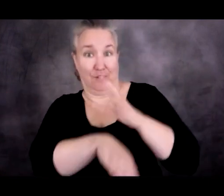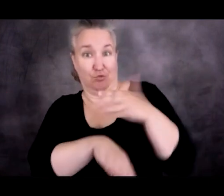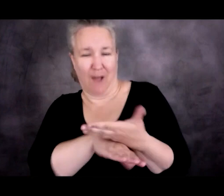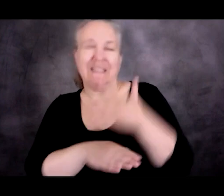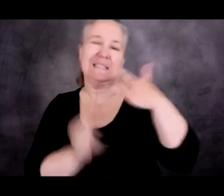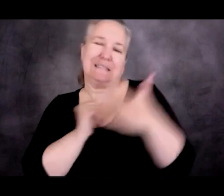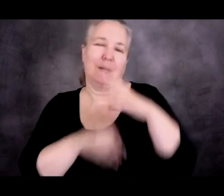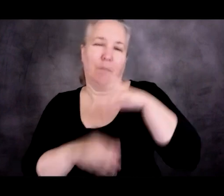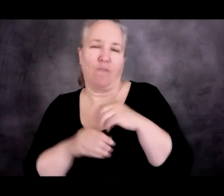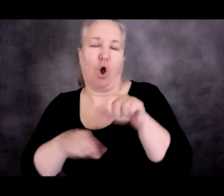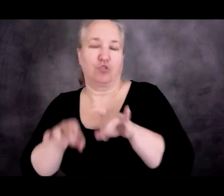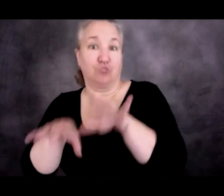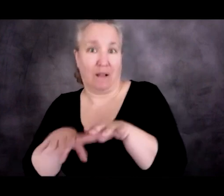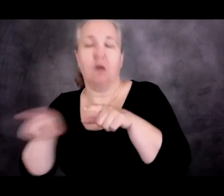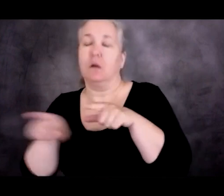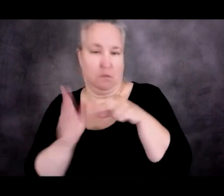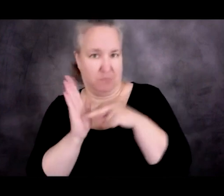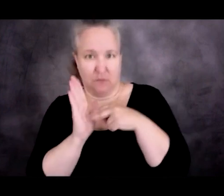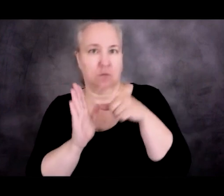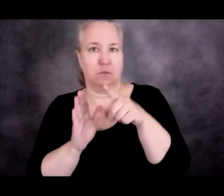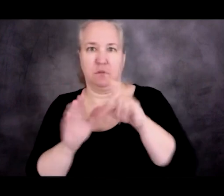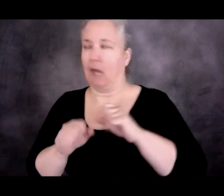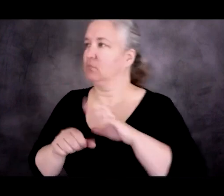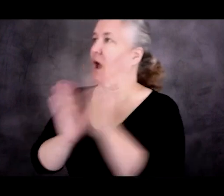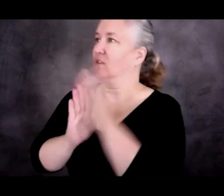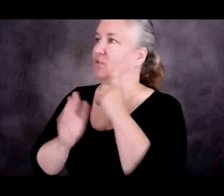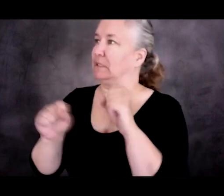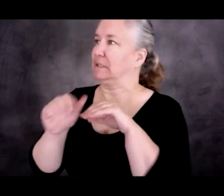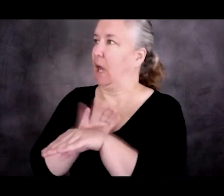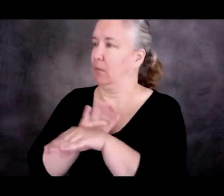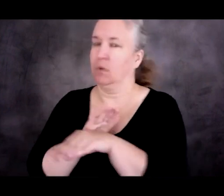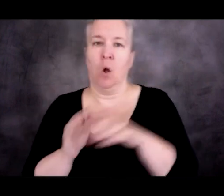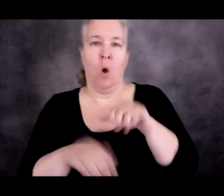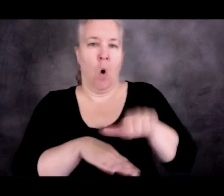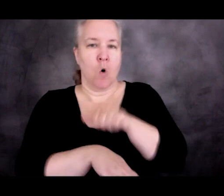So Australia devised this solution, which was to, again,